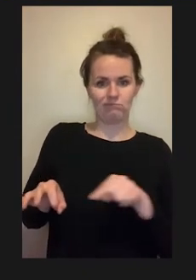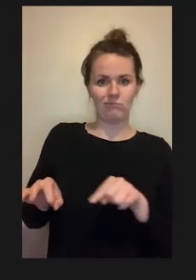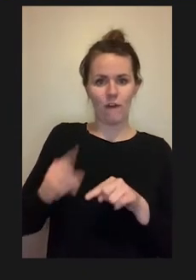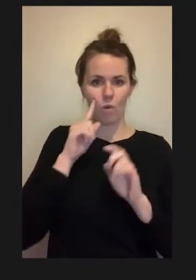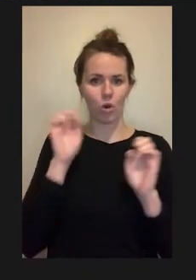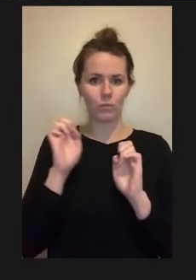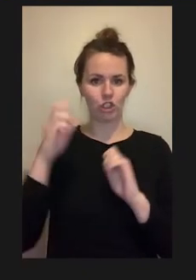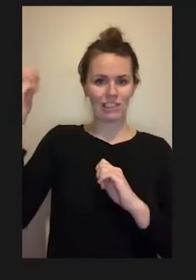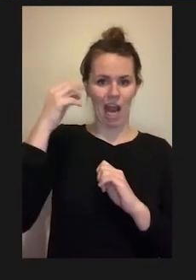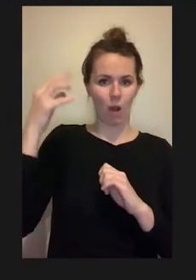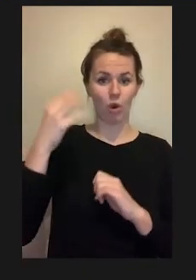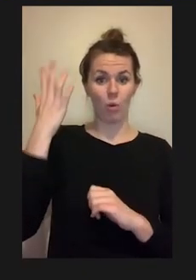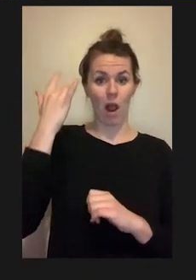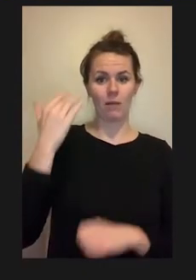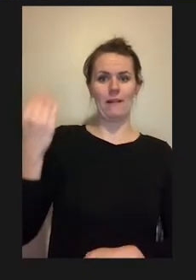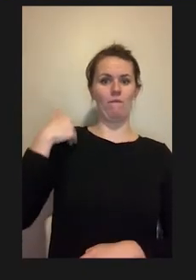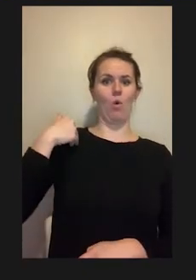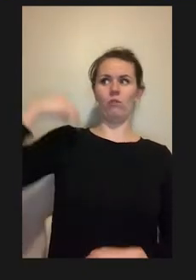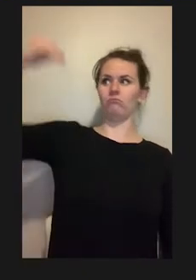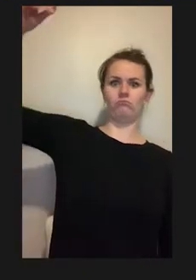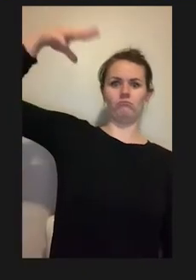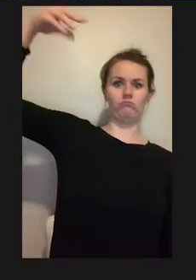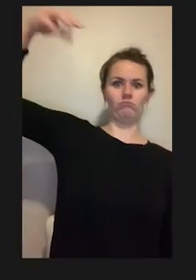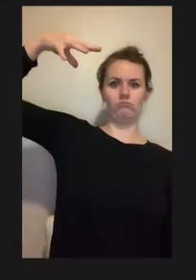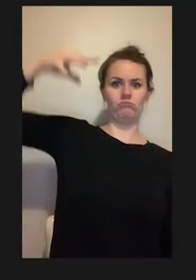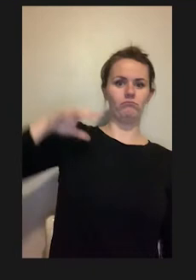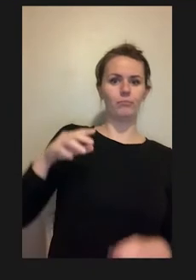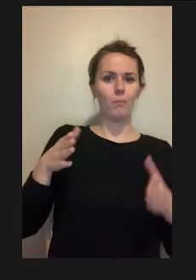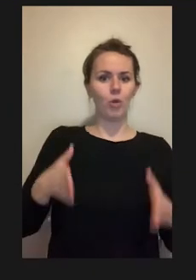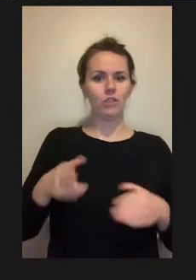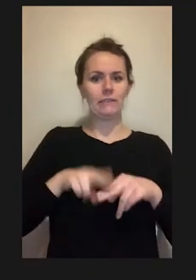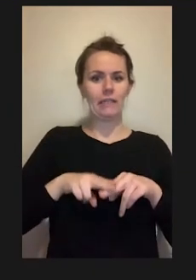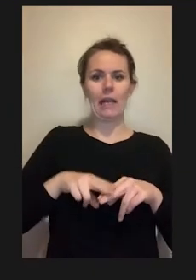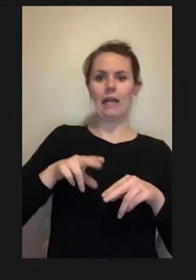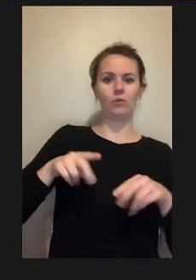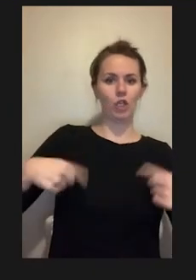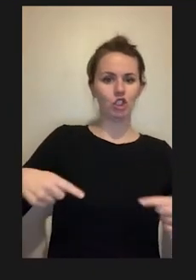because the other one was too high and could not be reached from someone sitting in a wheelchair.